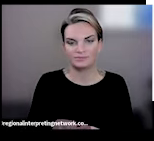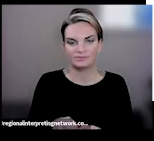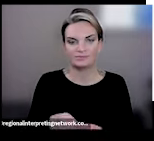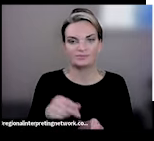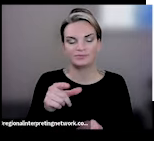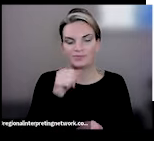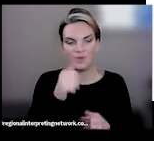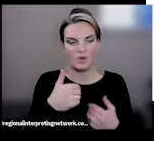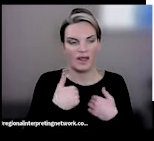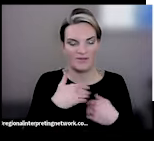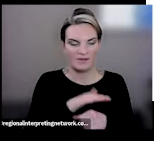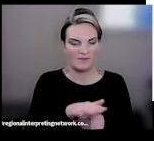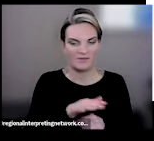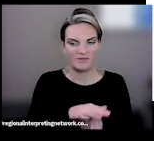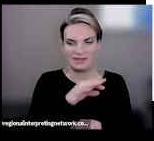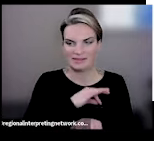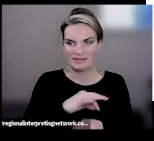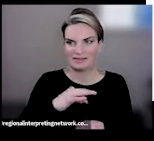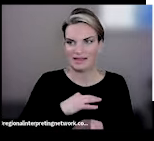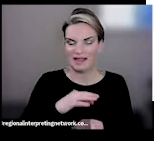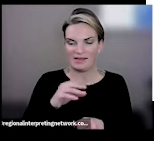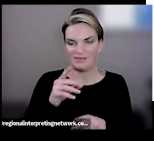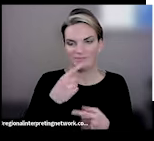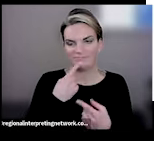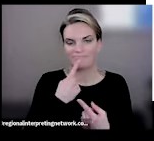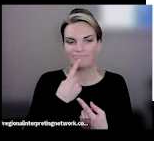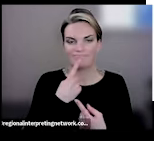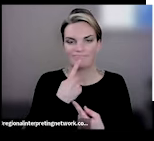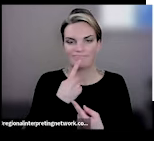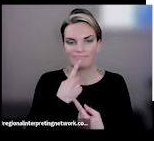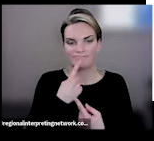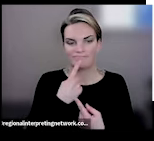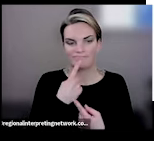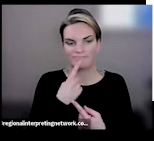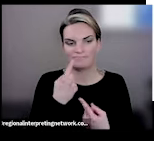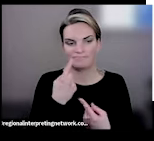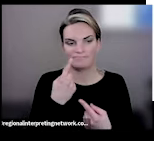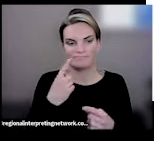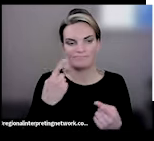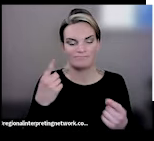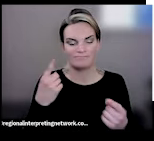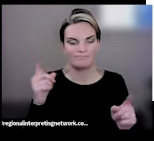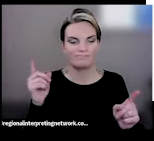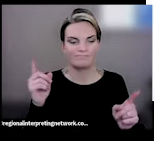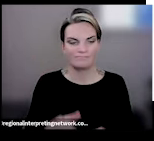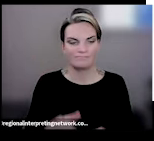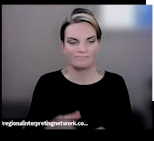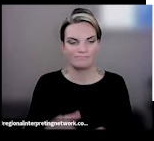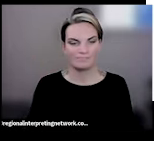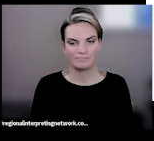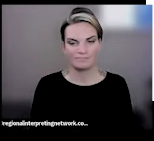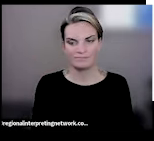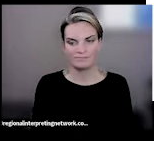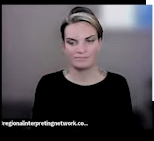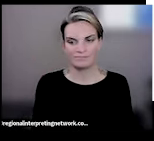the staff to be able to do this in a timely manner, um in a timeframe that would be ideal